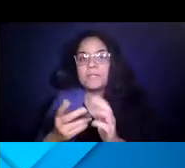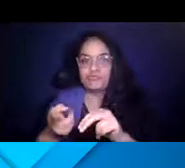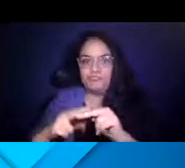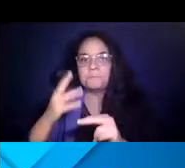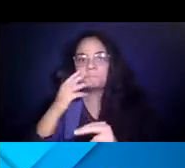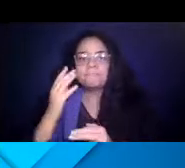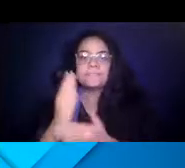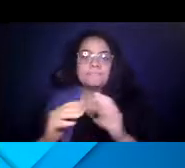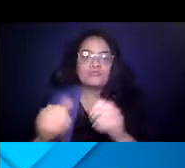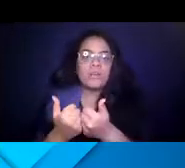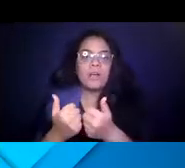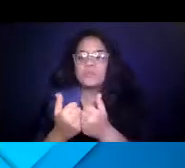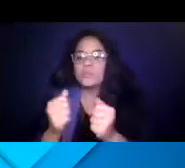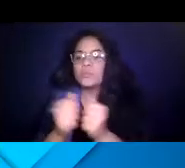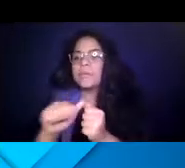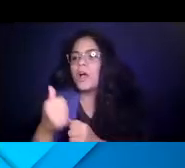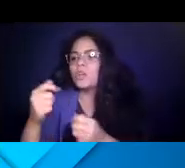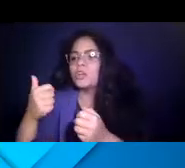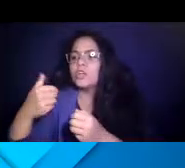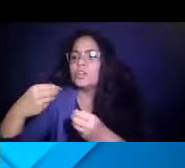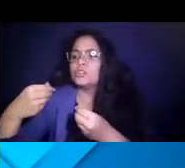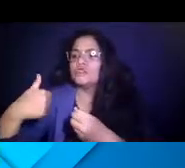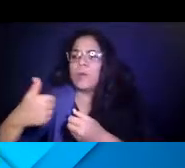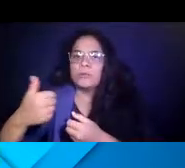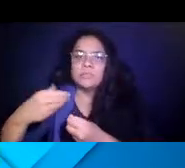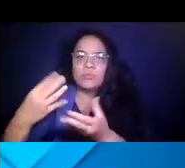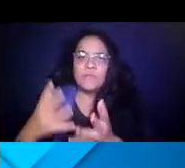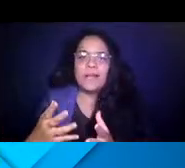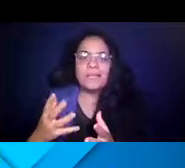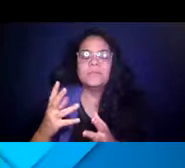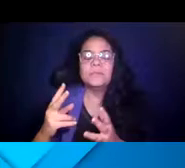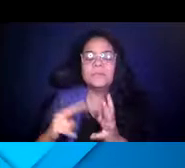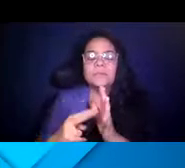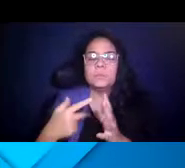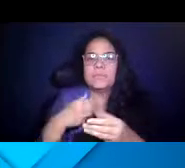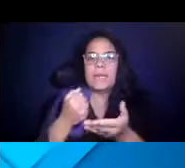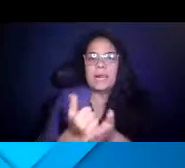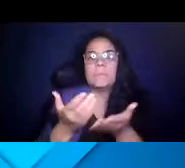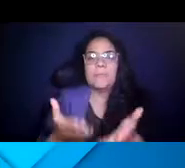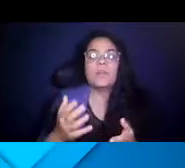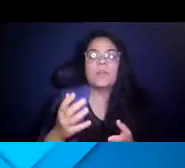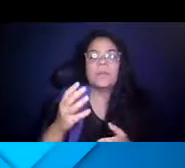with other transportation providers, but also 14:54:12 because of some of our own capacity constraints on our fixed-route bus.